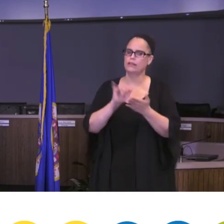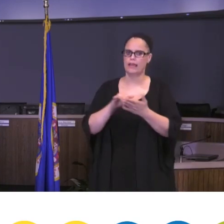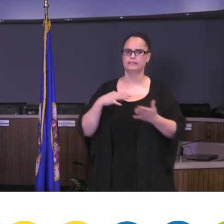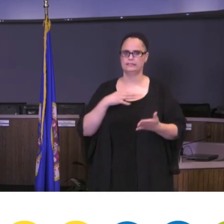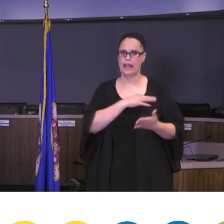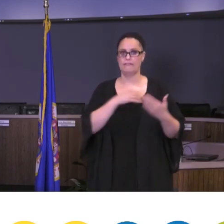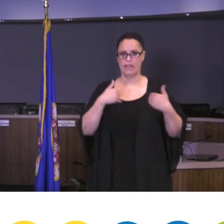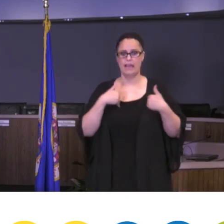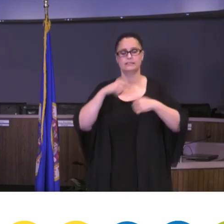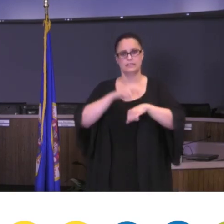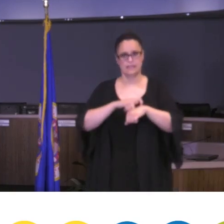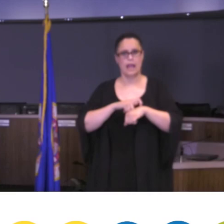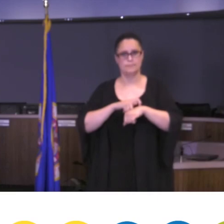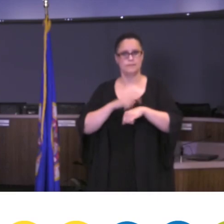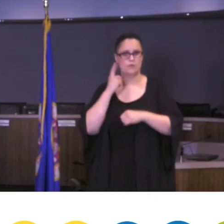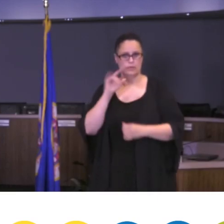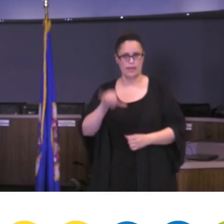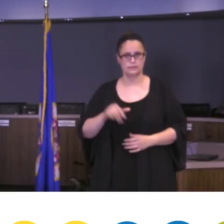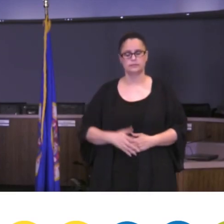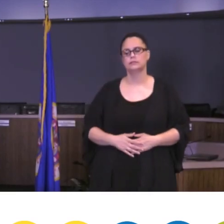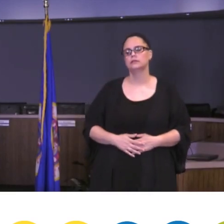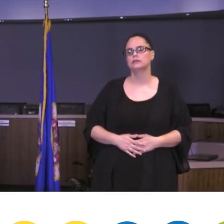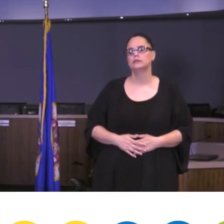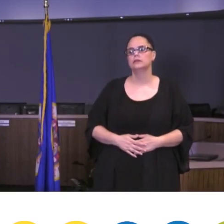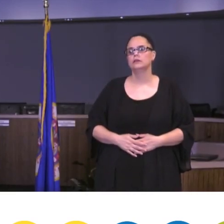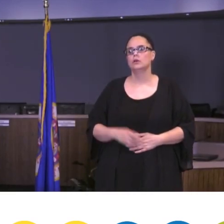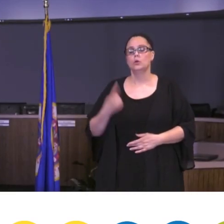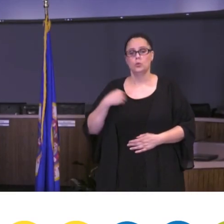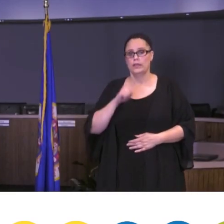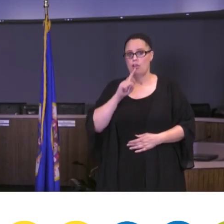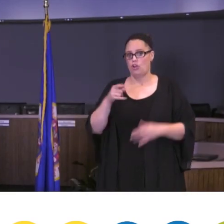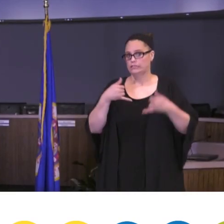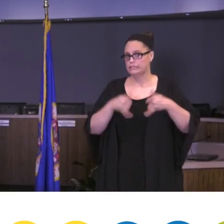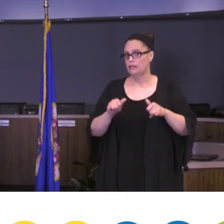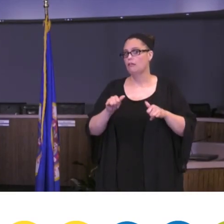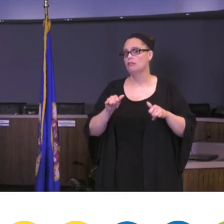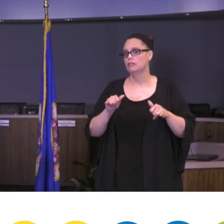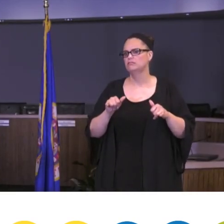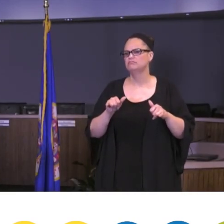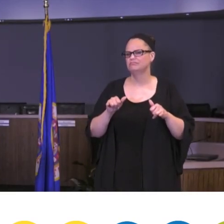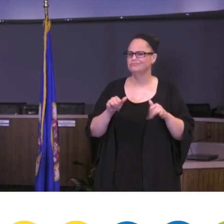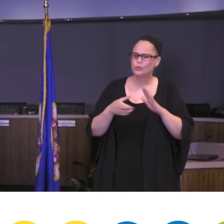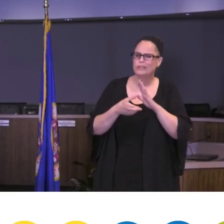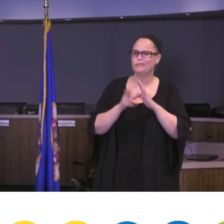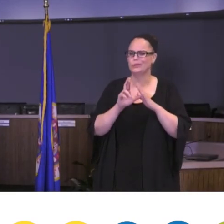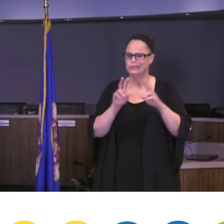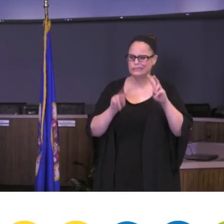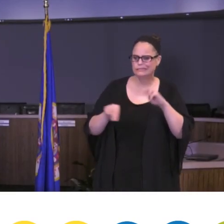I should also mention that we are still under review for that Friday being the day, the distance learning day, or the